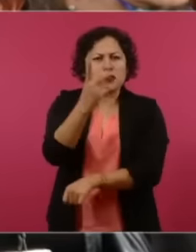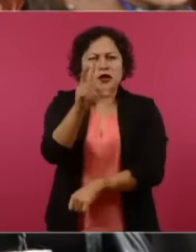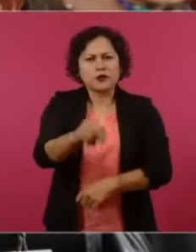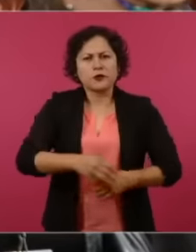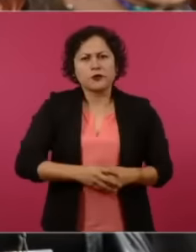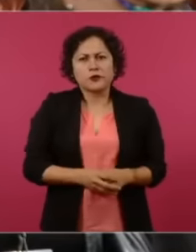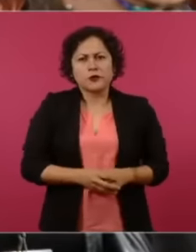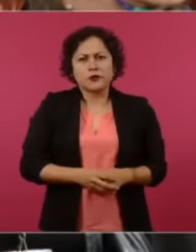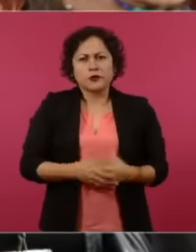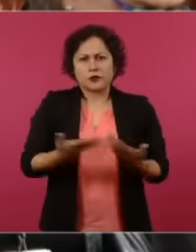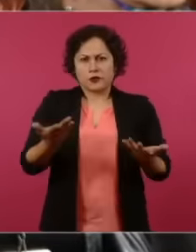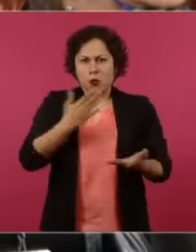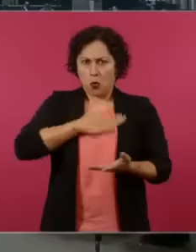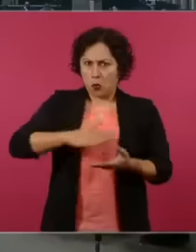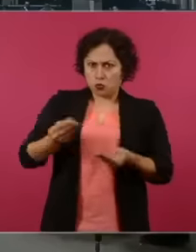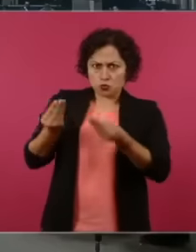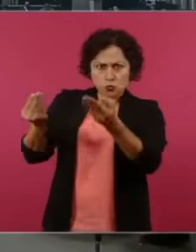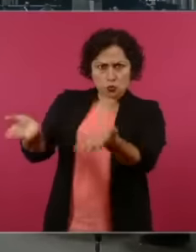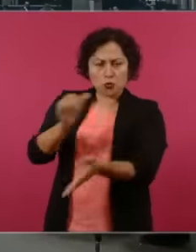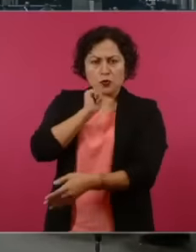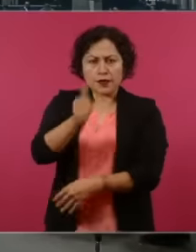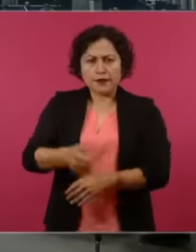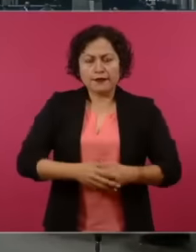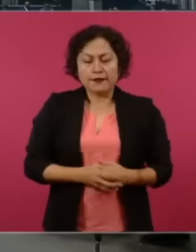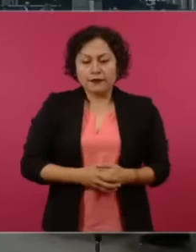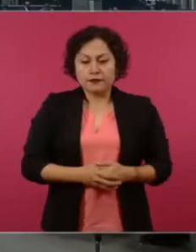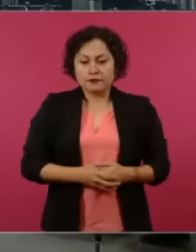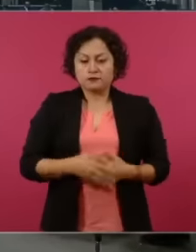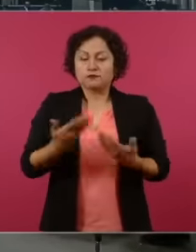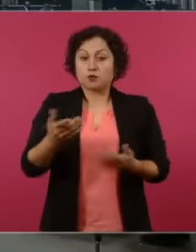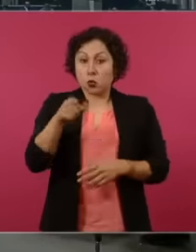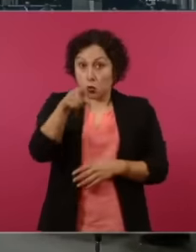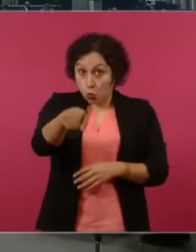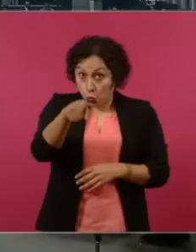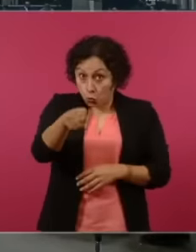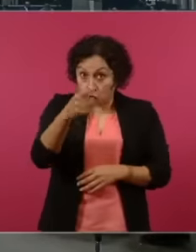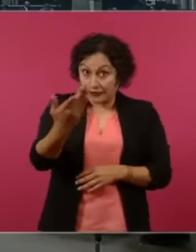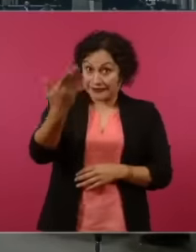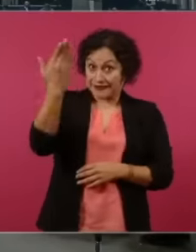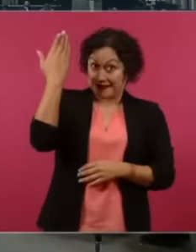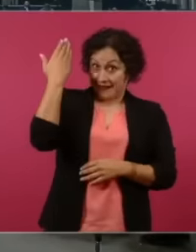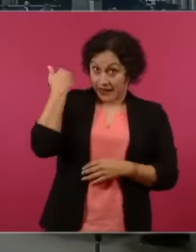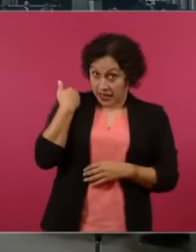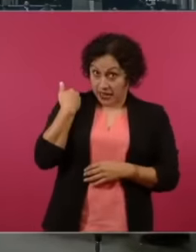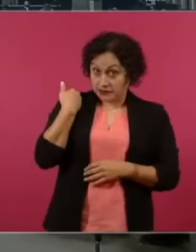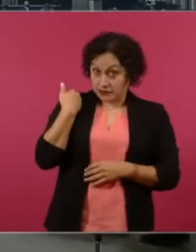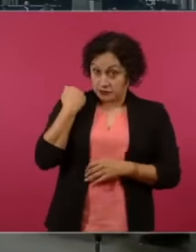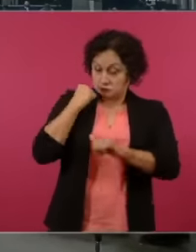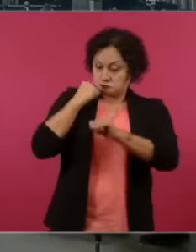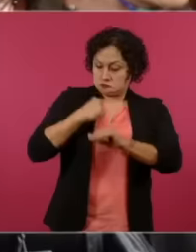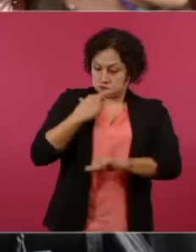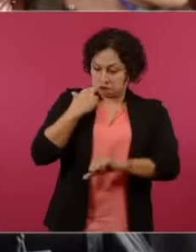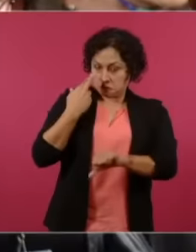justice not come to them in their time when you have had the power to resolve it or to influence it because